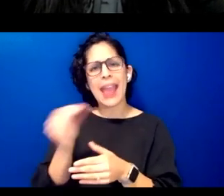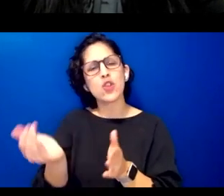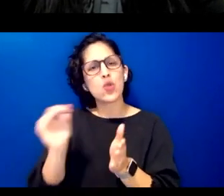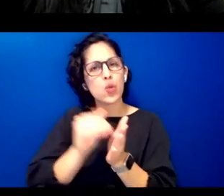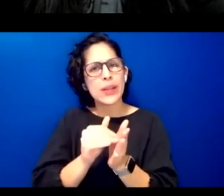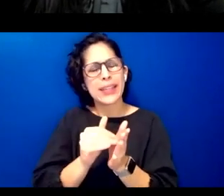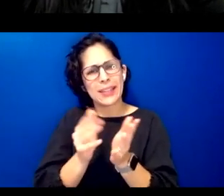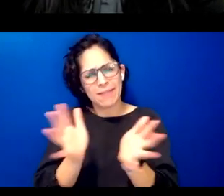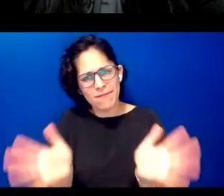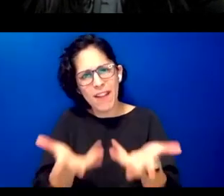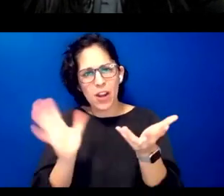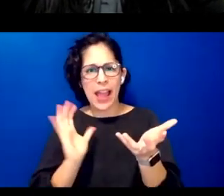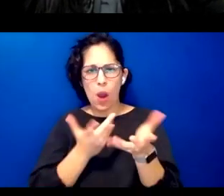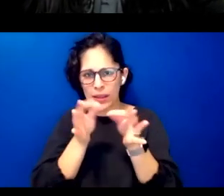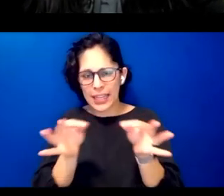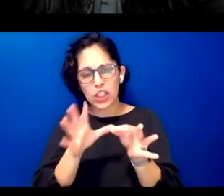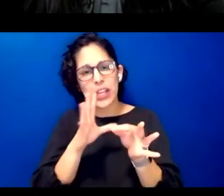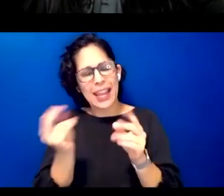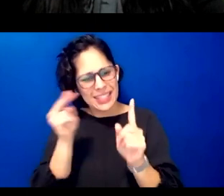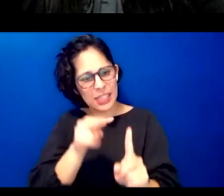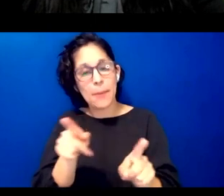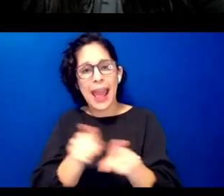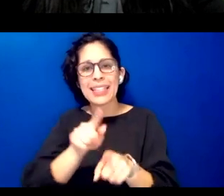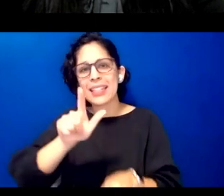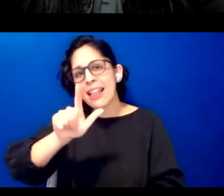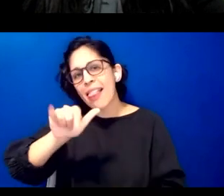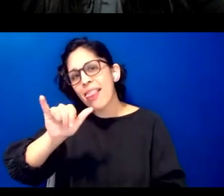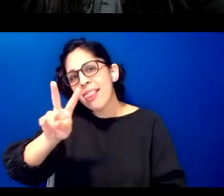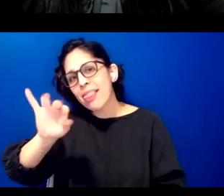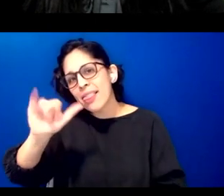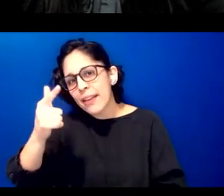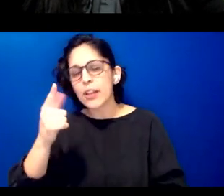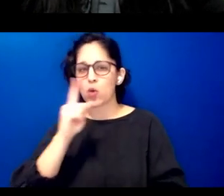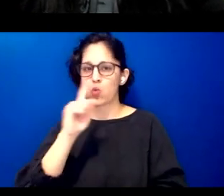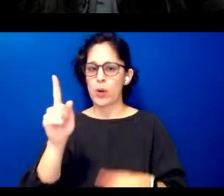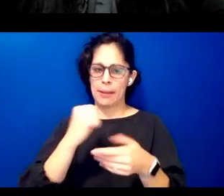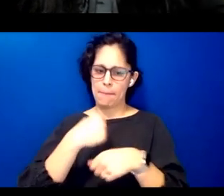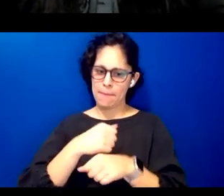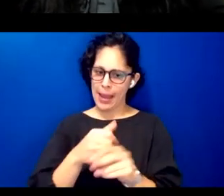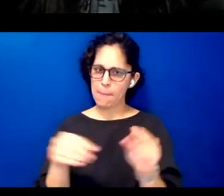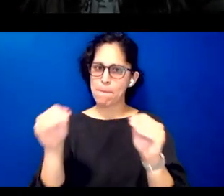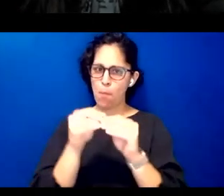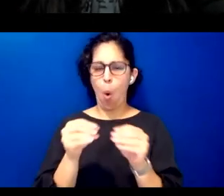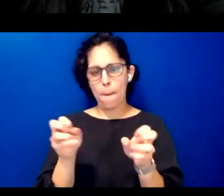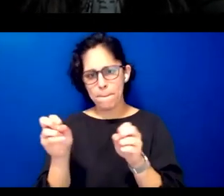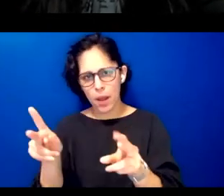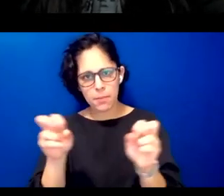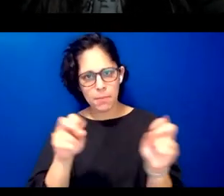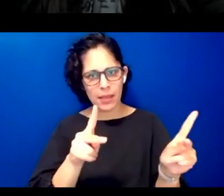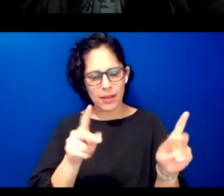and seeing them as living can open up creative possibilities for communities rather than